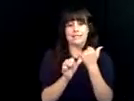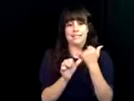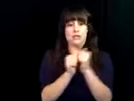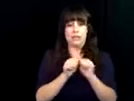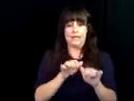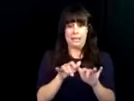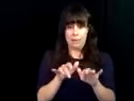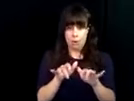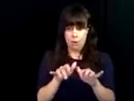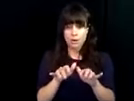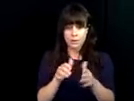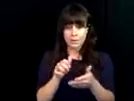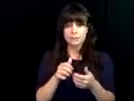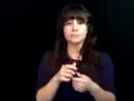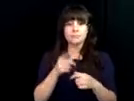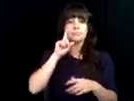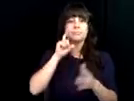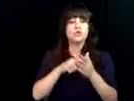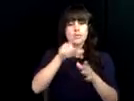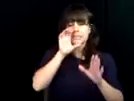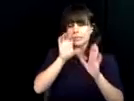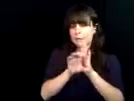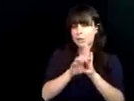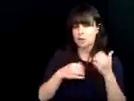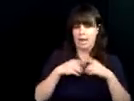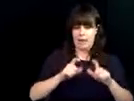technology for vision impairment, other needs were addressed, such as if